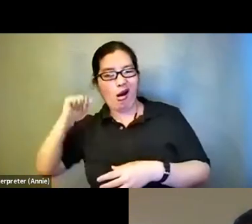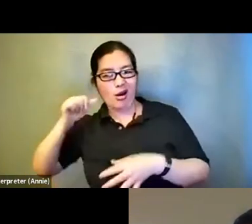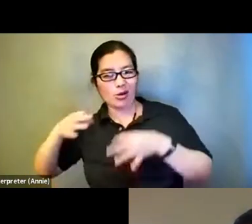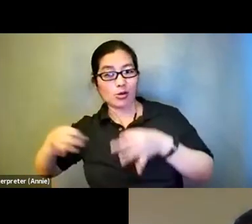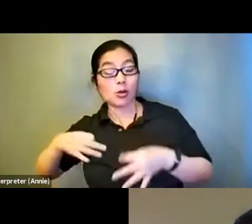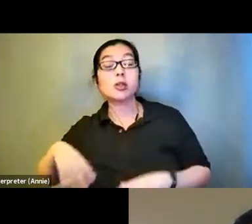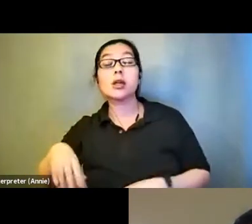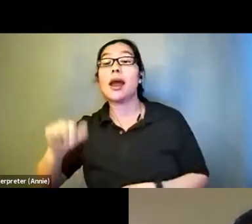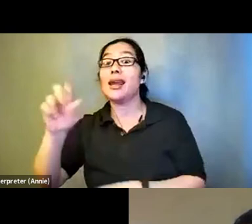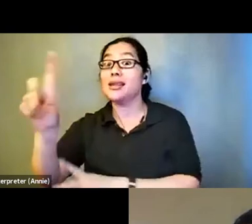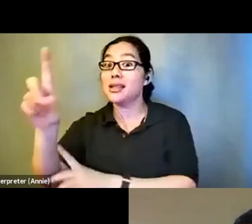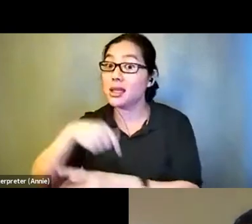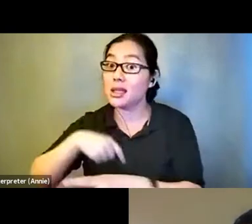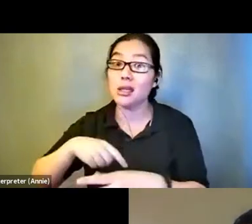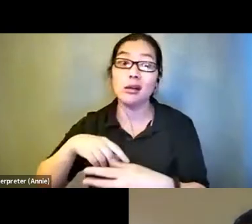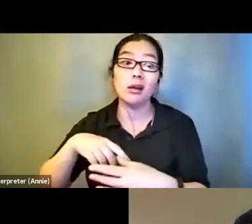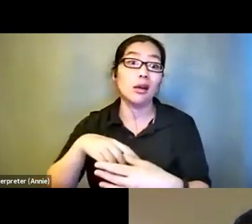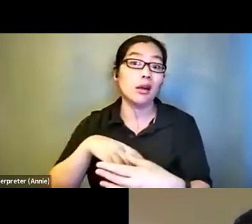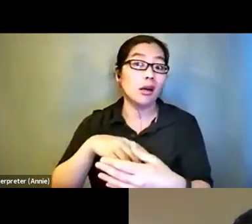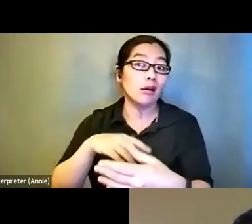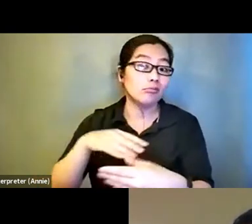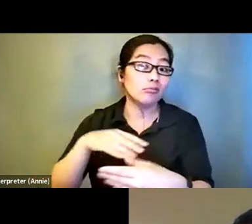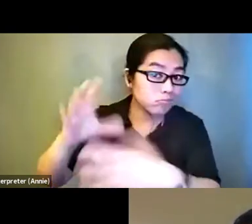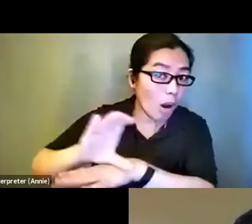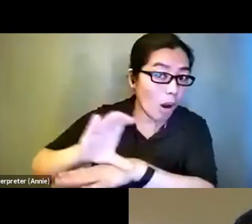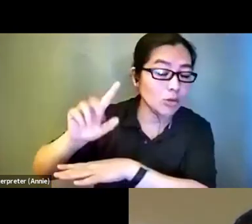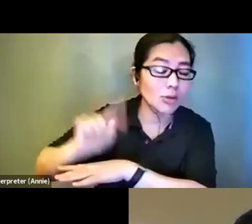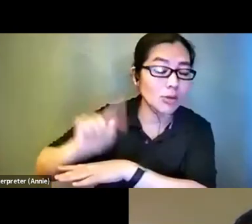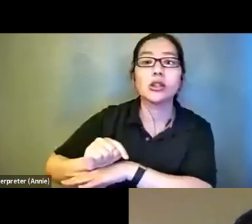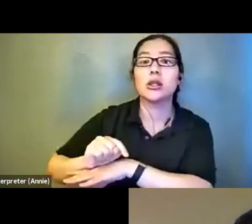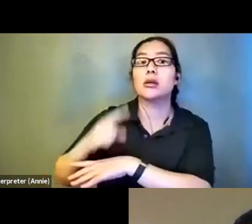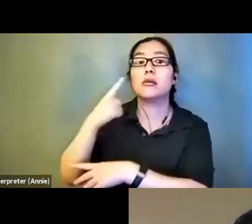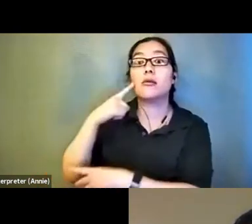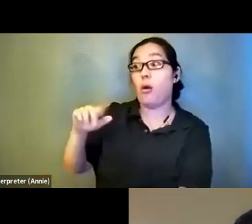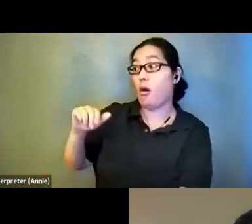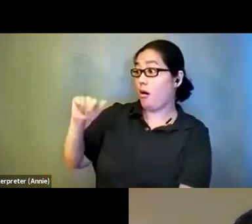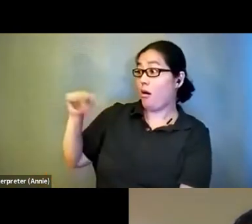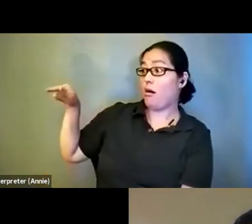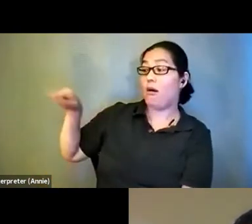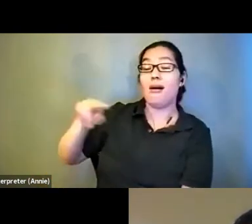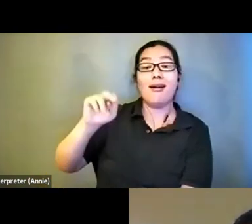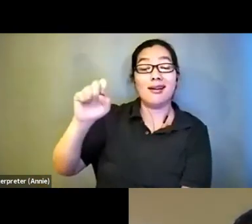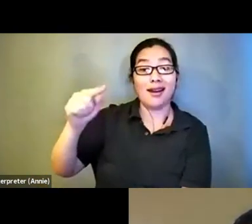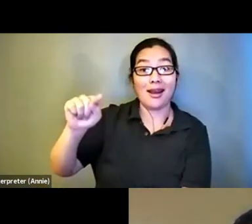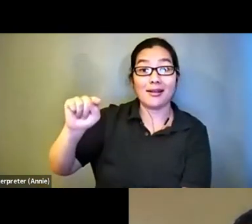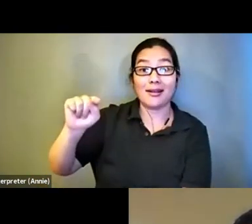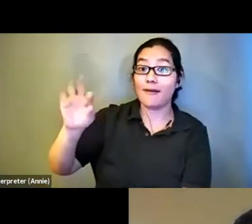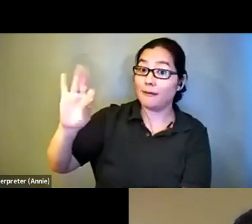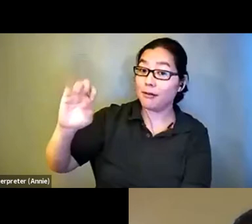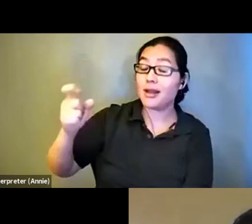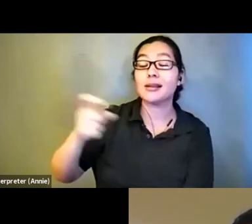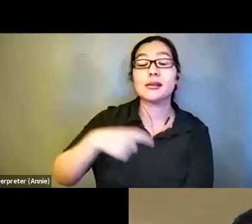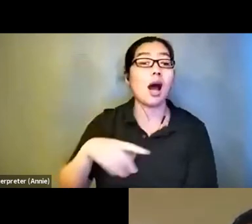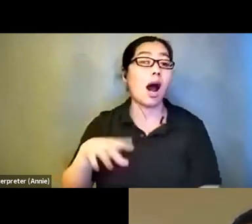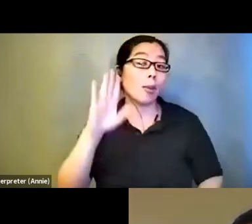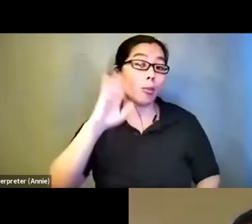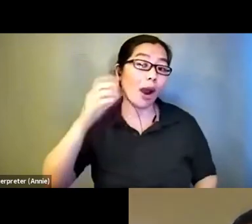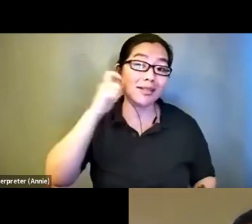including some on Netflix. I'm a brown skinned brachyman, a goatee and dark